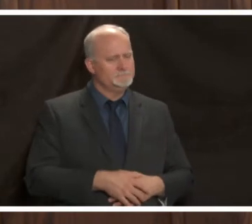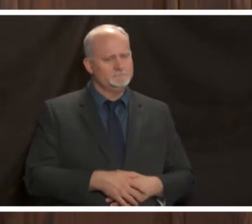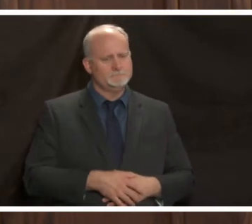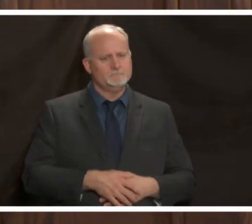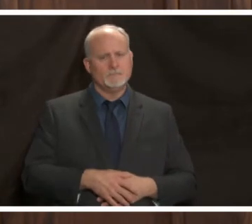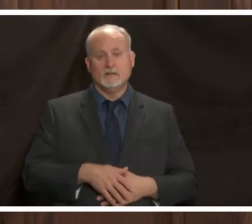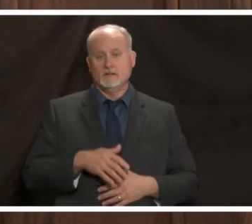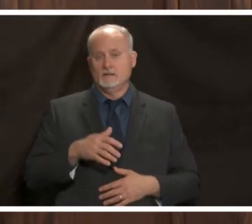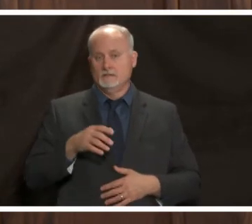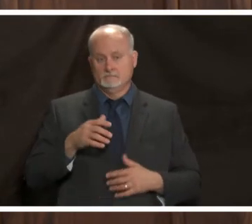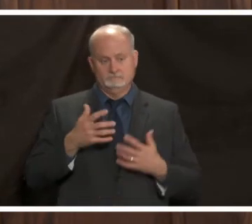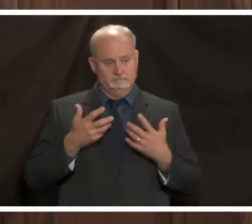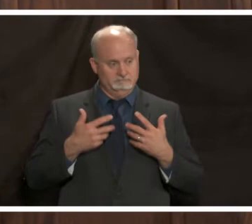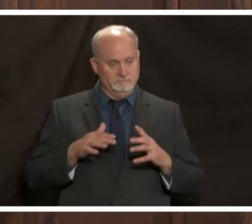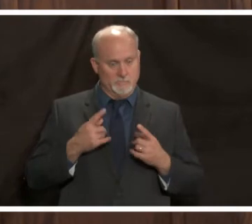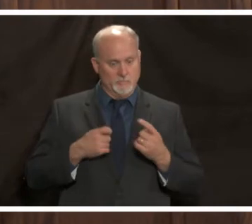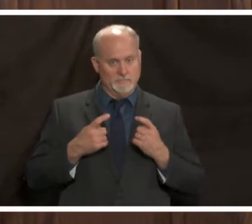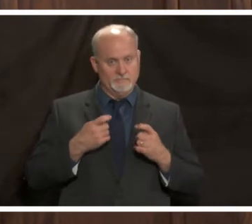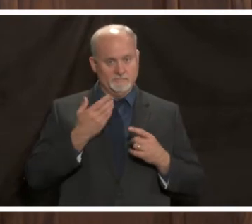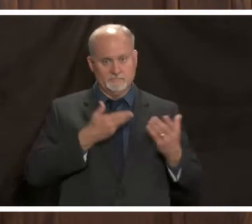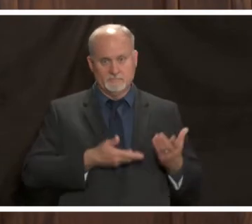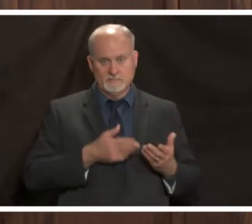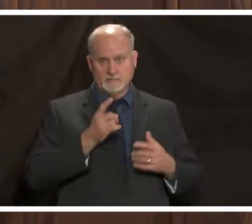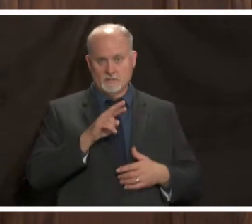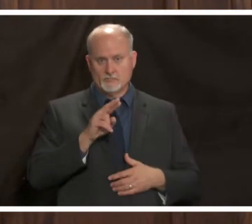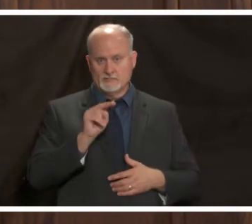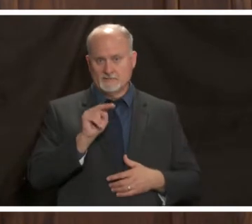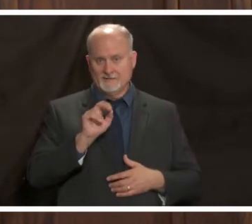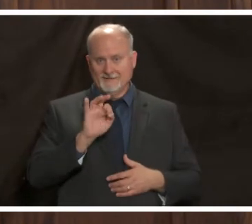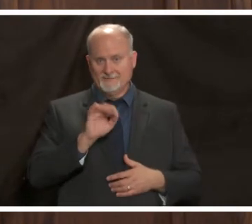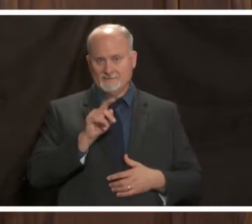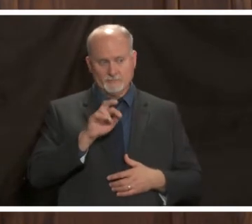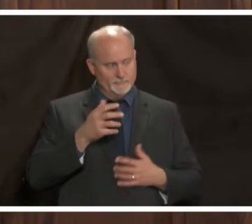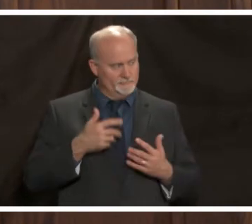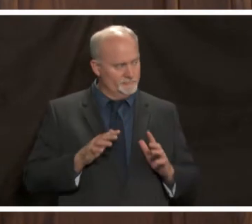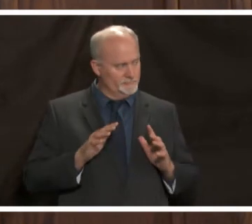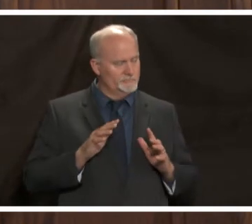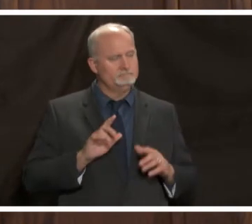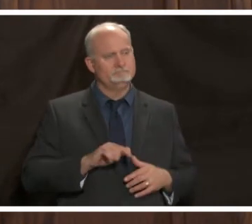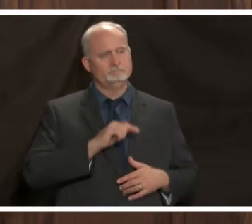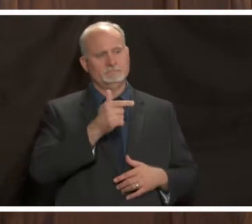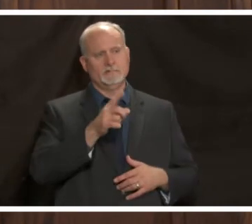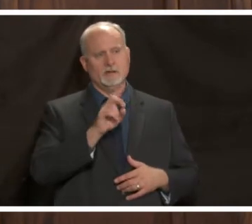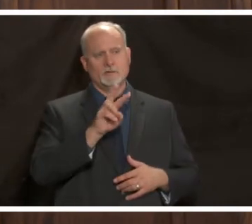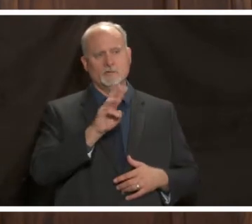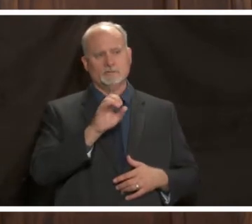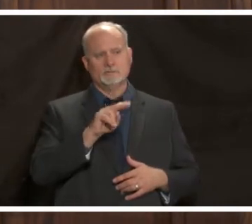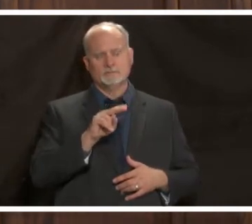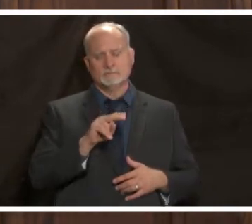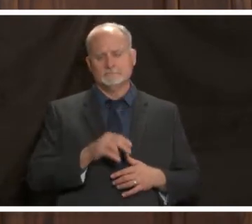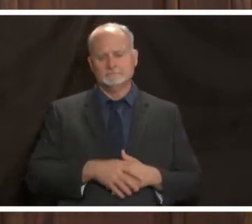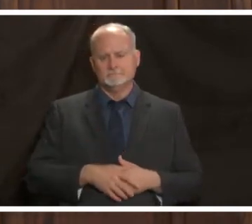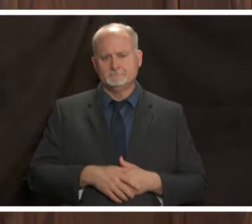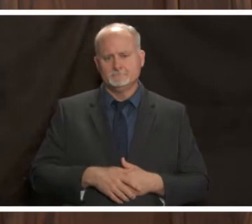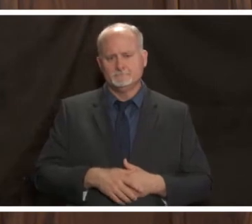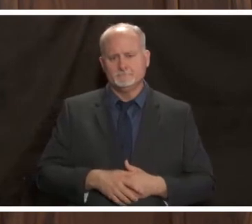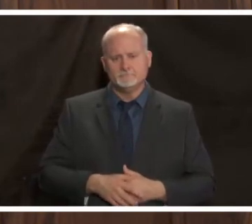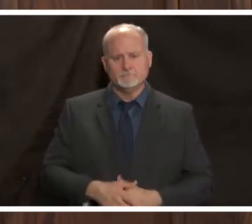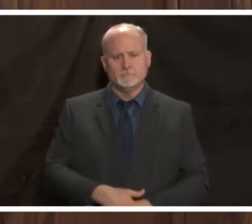there are no further questions for dr nafziger we will move on to dr wilson last call okay thank you